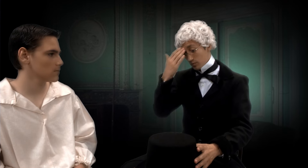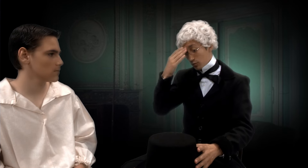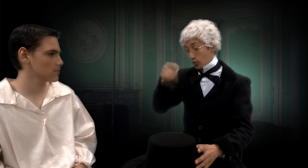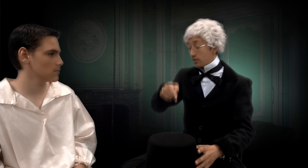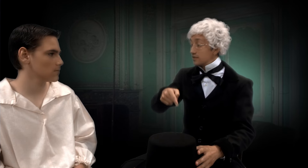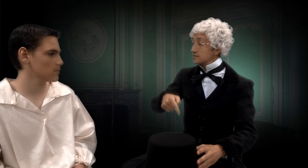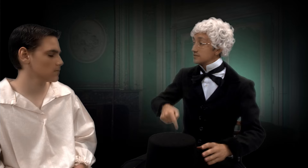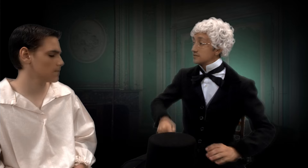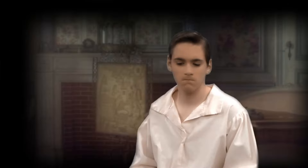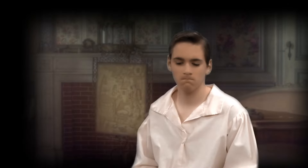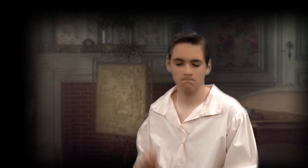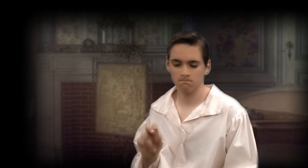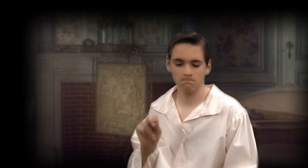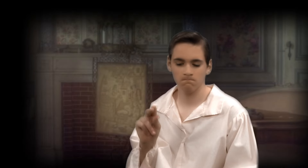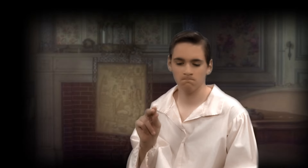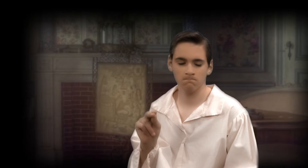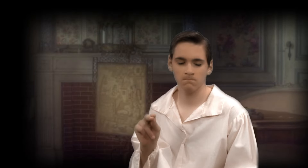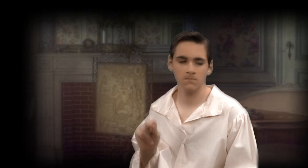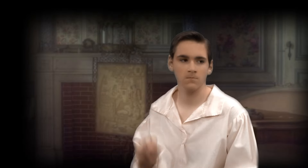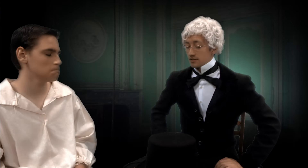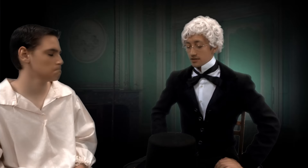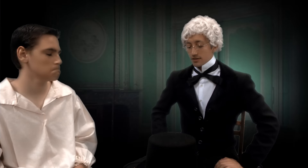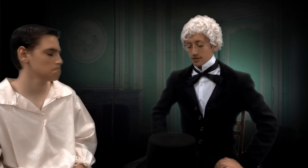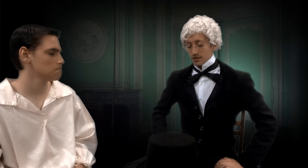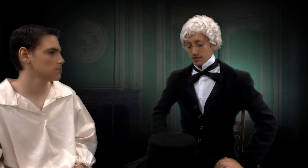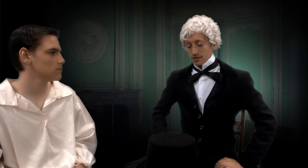Do you know about this hat? No.